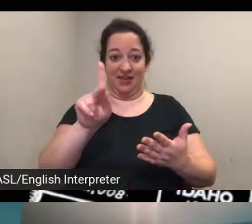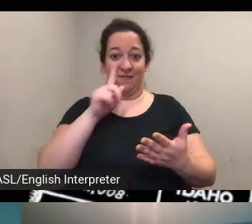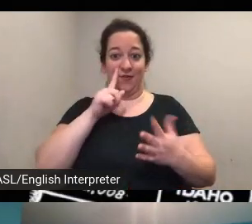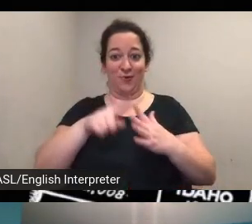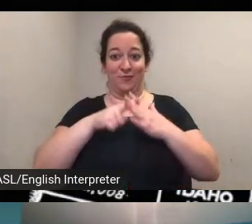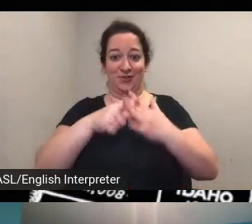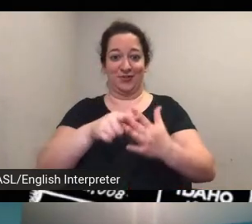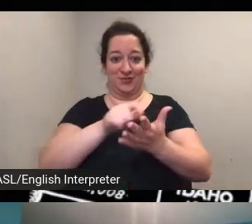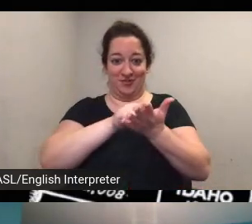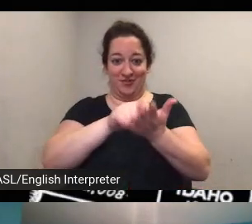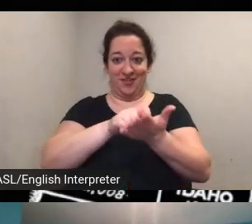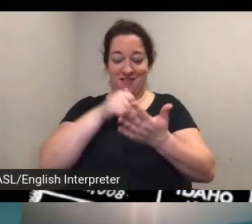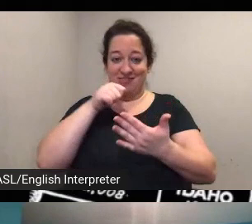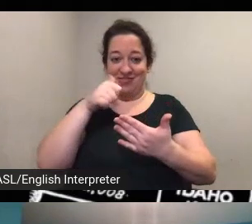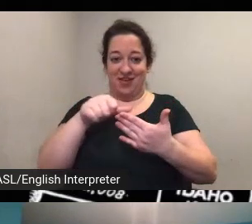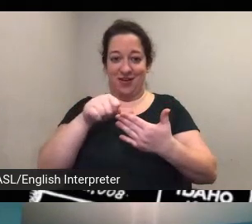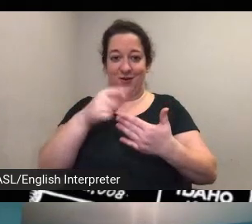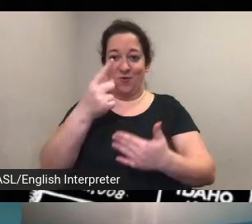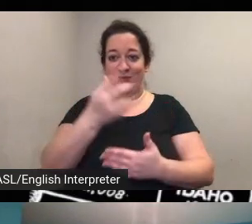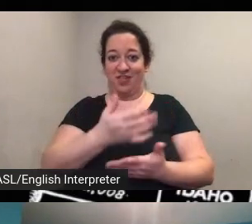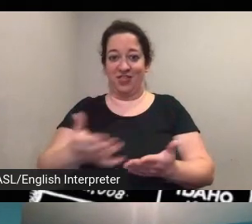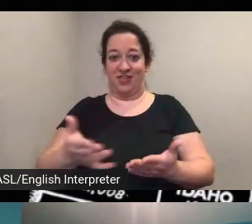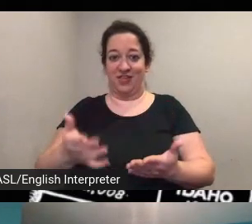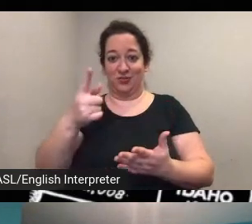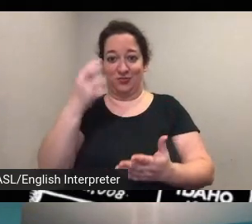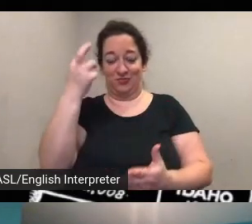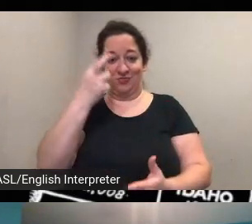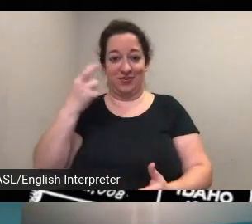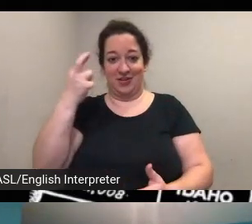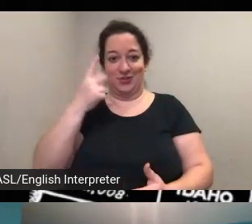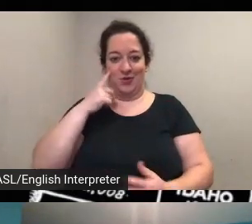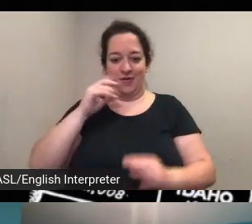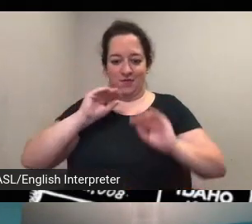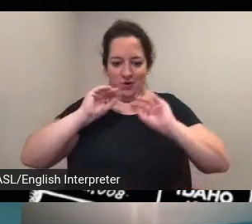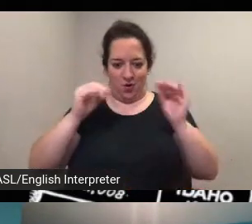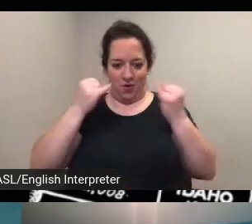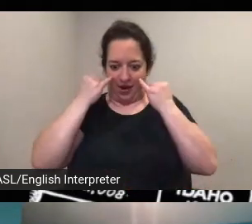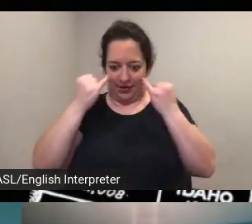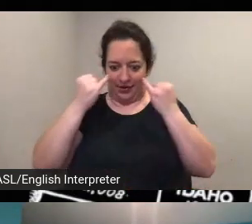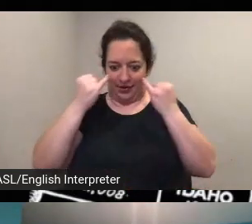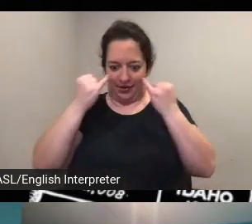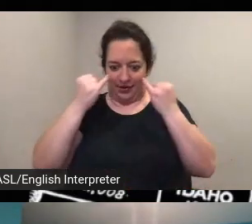one of the things you may realize is that you have no idea what it says